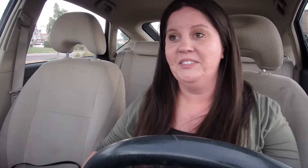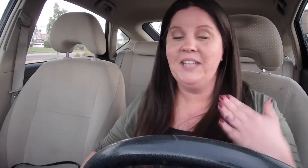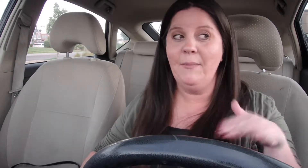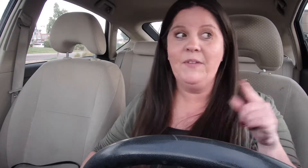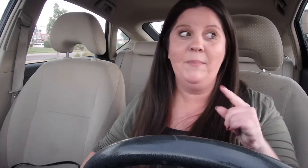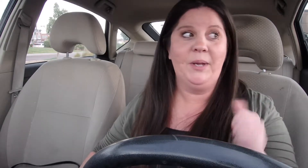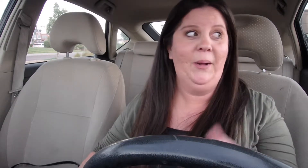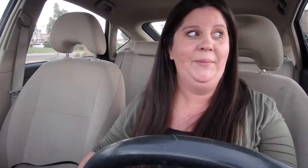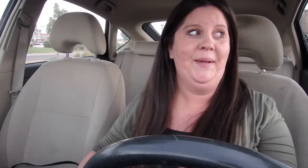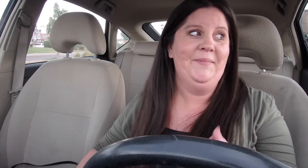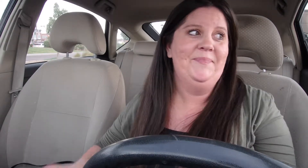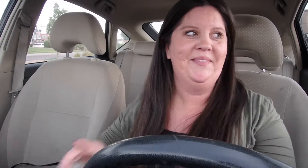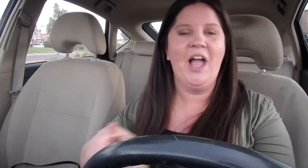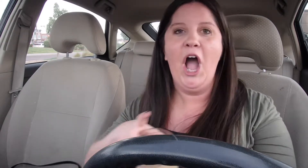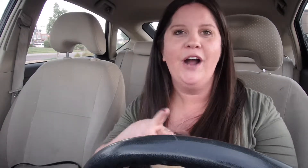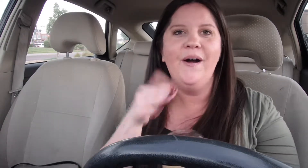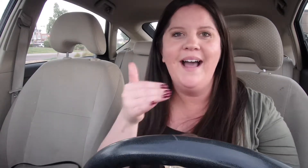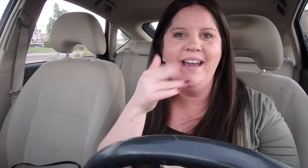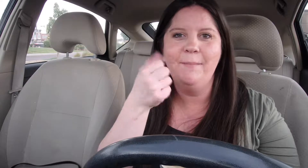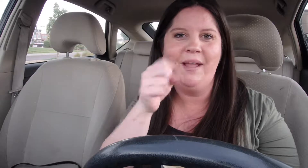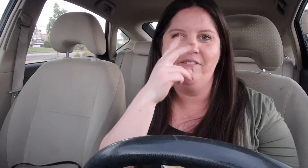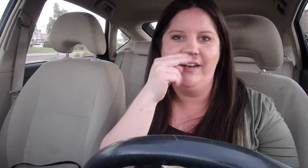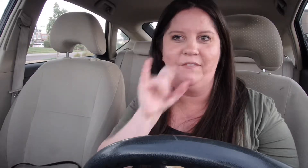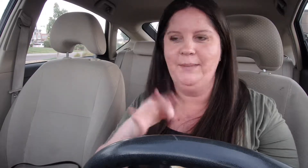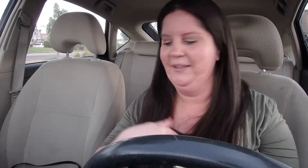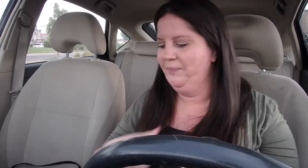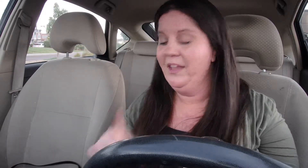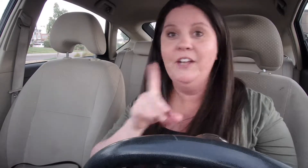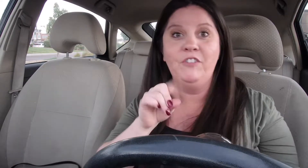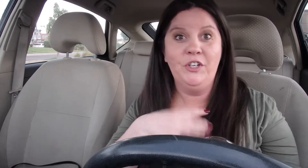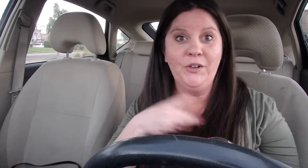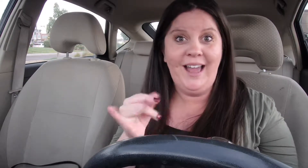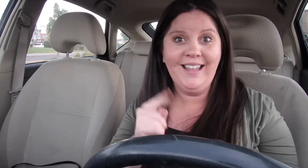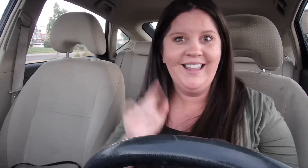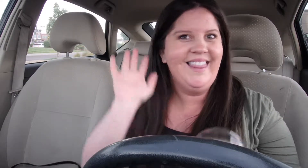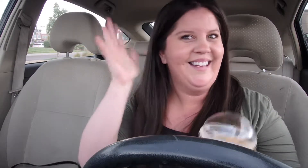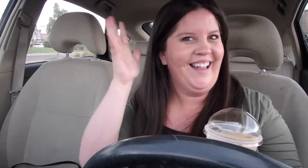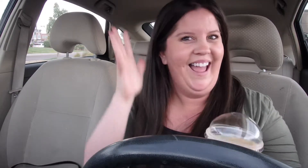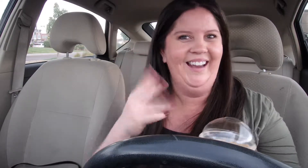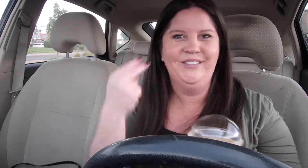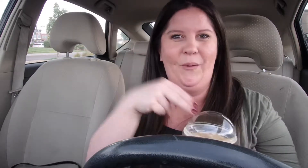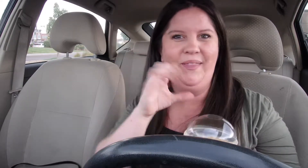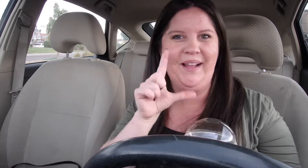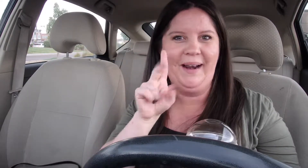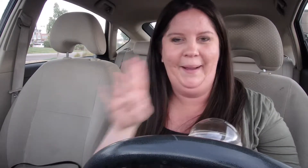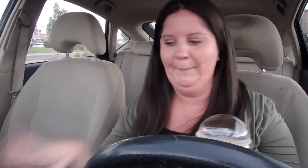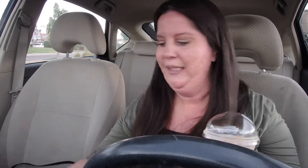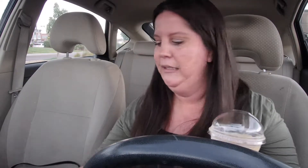Some of them don't but go ahead and make fun of me If you do like it then yay join the club